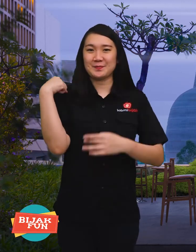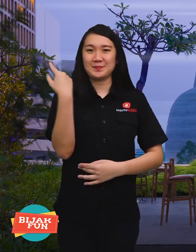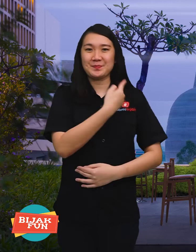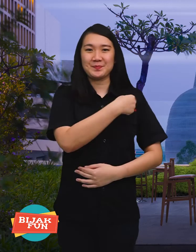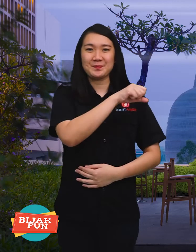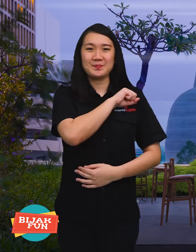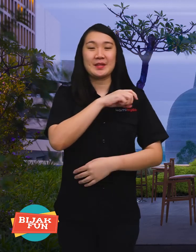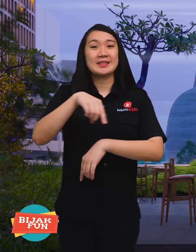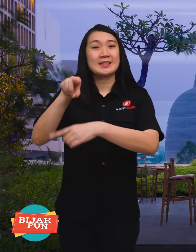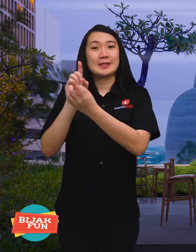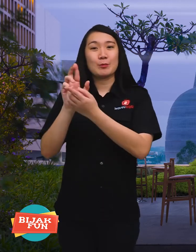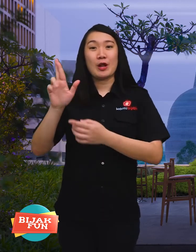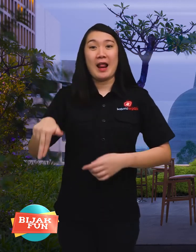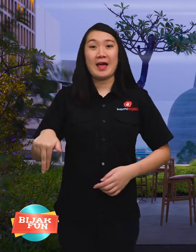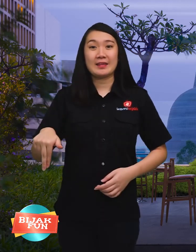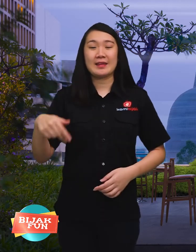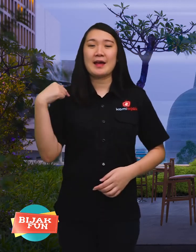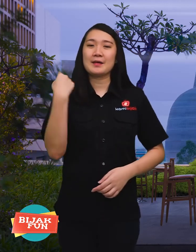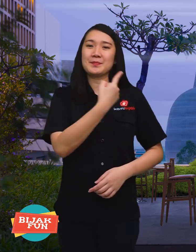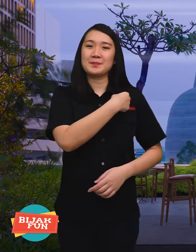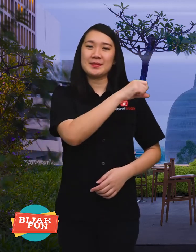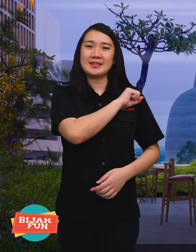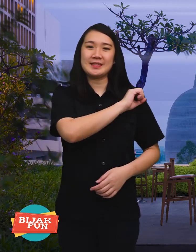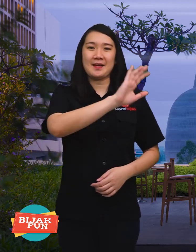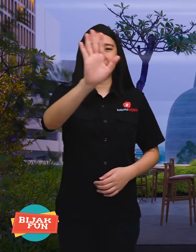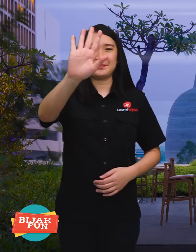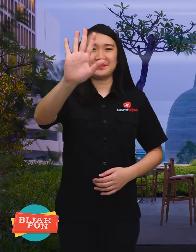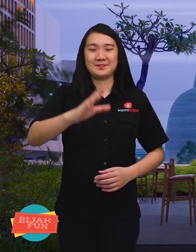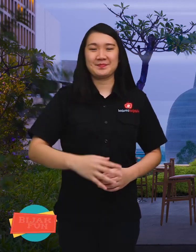keep watching KamiBijak yes, until meet again at KamiBijak. Bye!